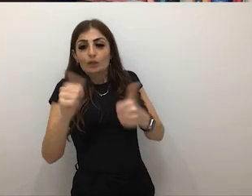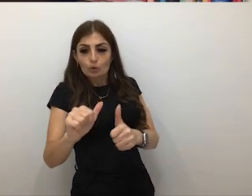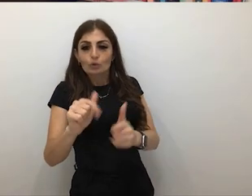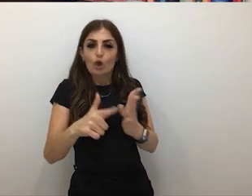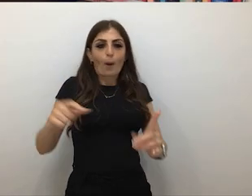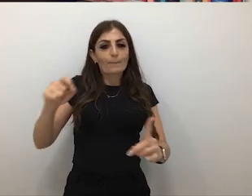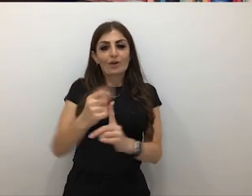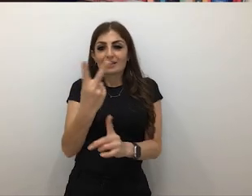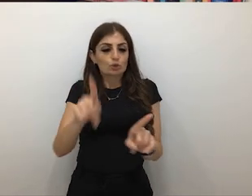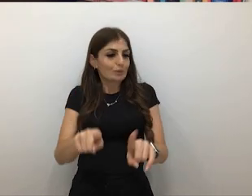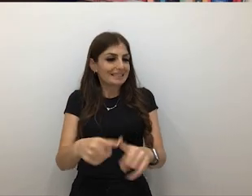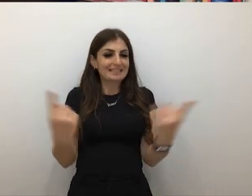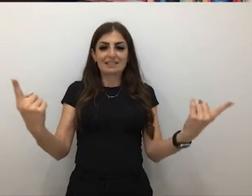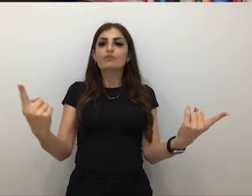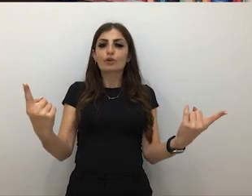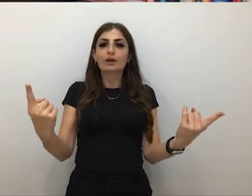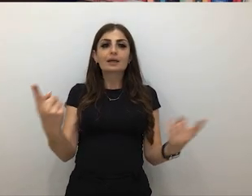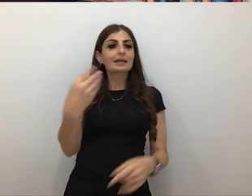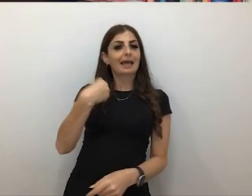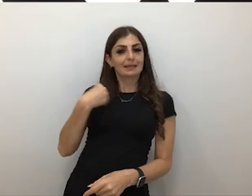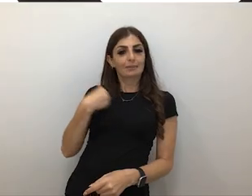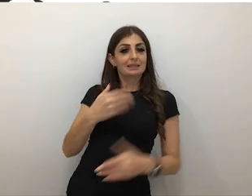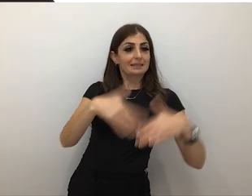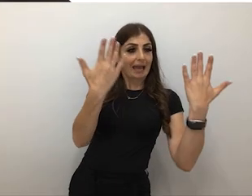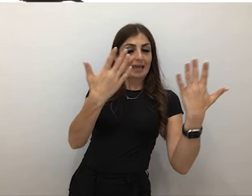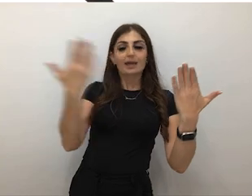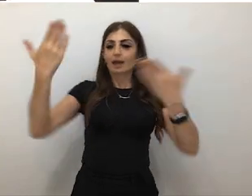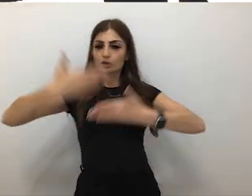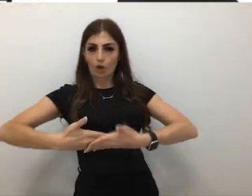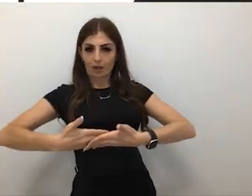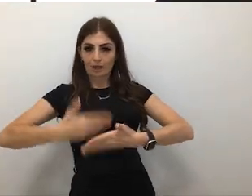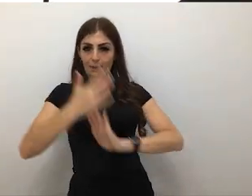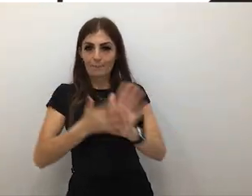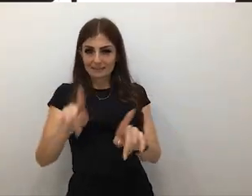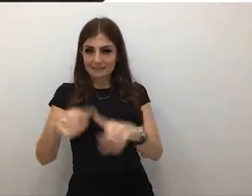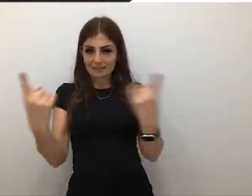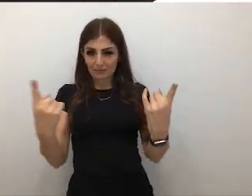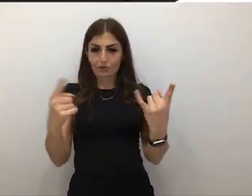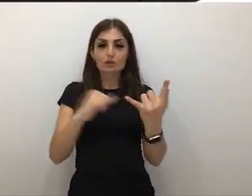entities as daytime and night time, because there will be kind of digital and software based